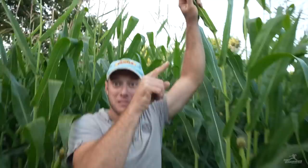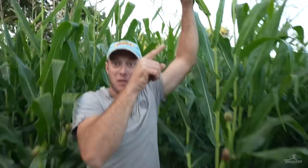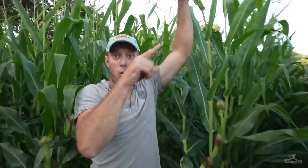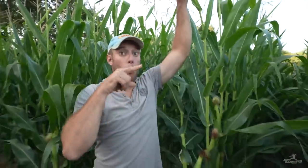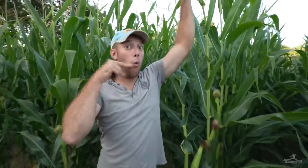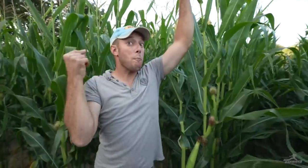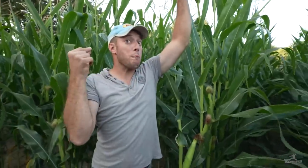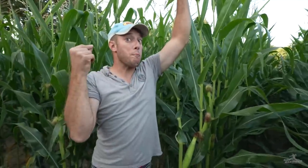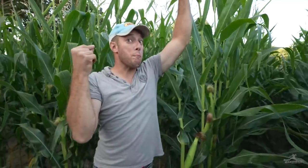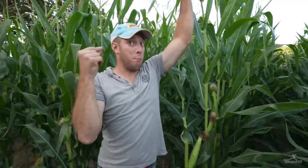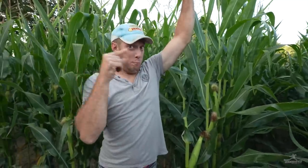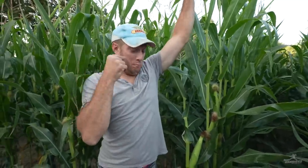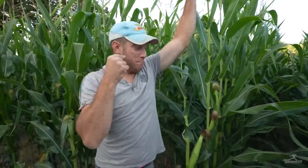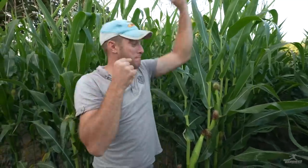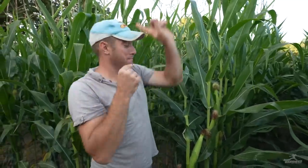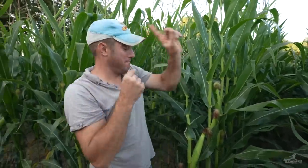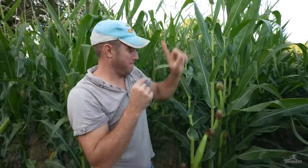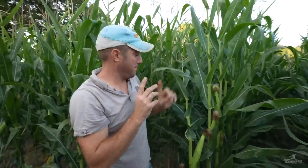The top is male.